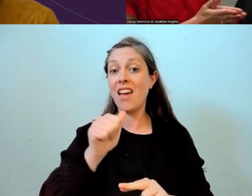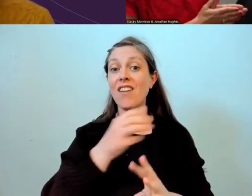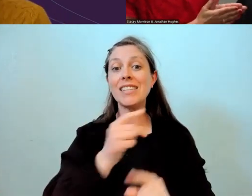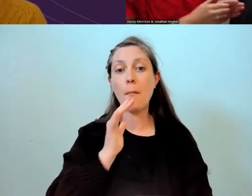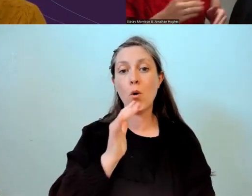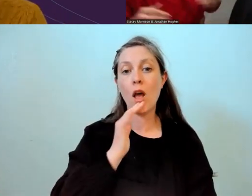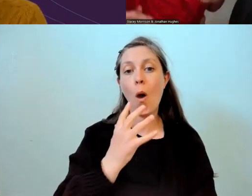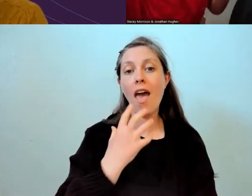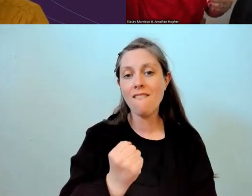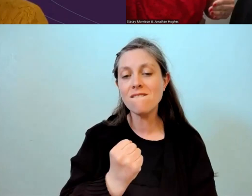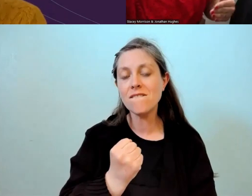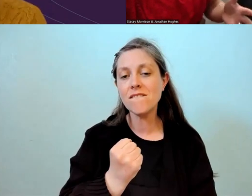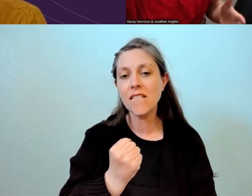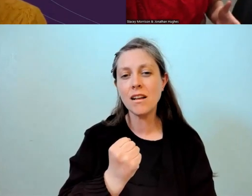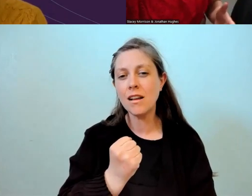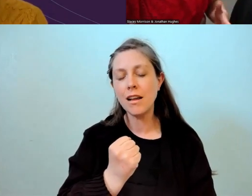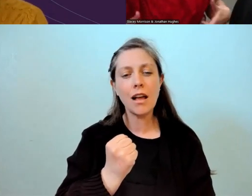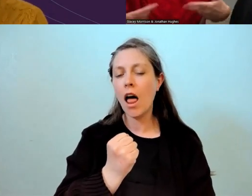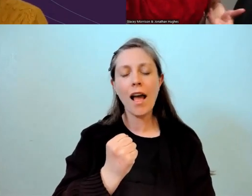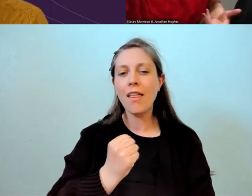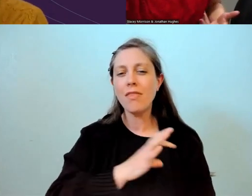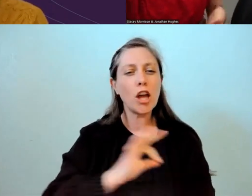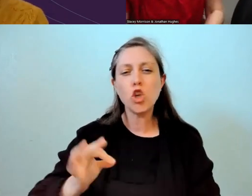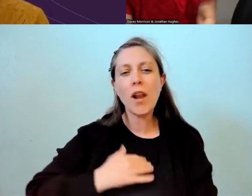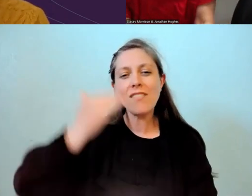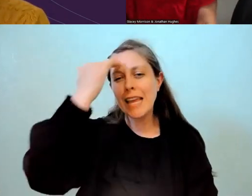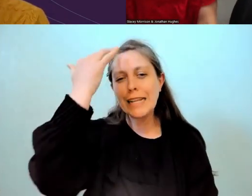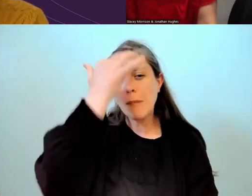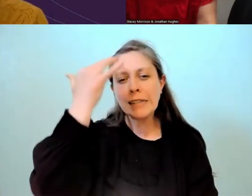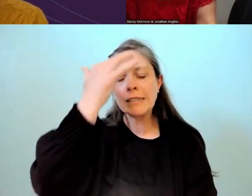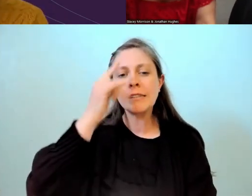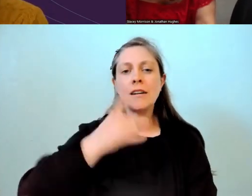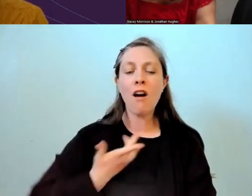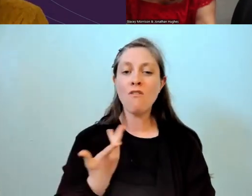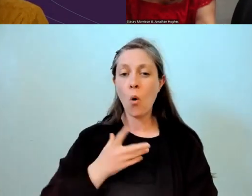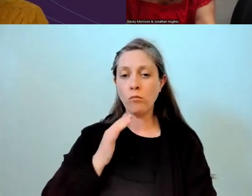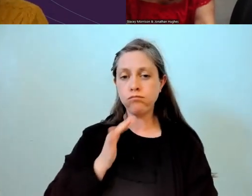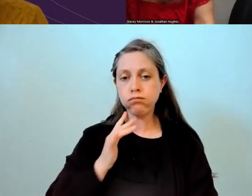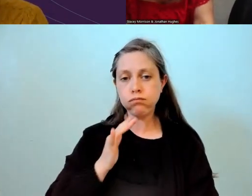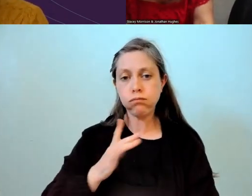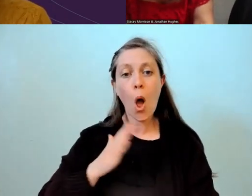not having that extra head space to use it at home. So, I do think that there's an opportunity